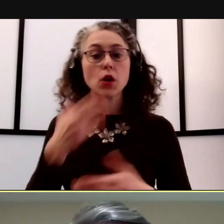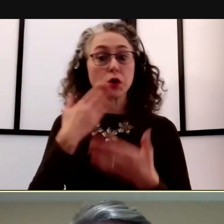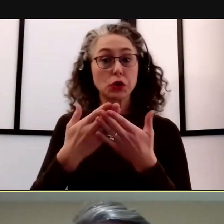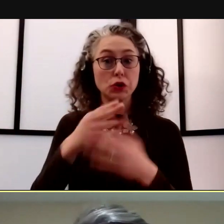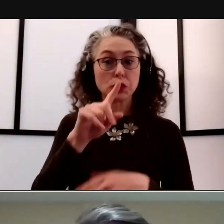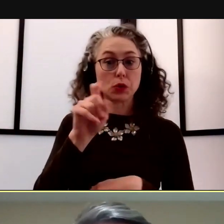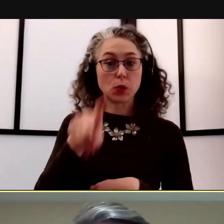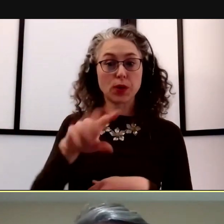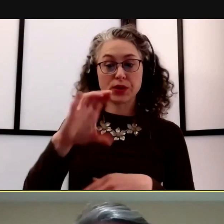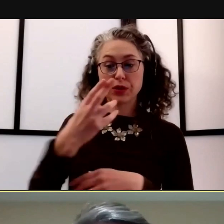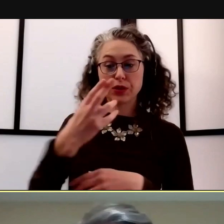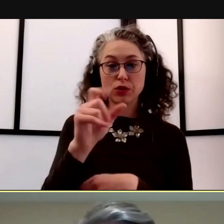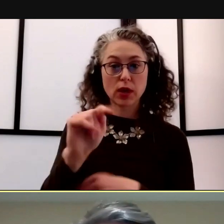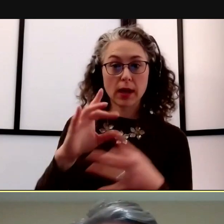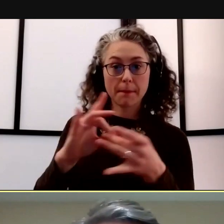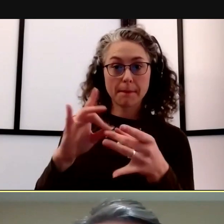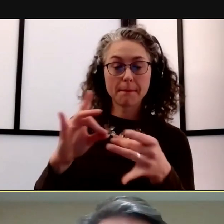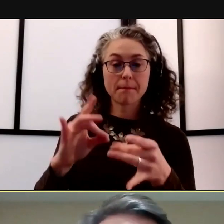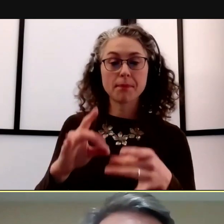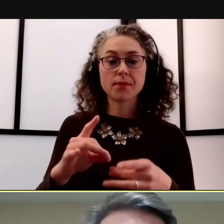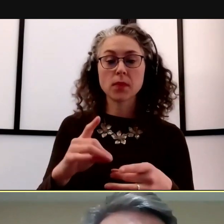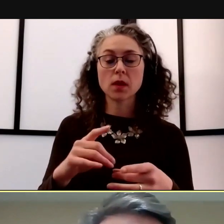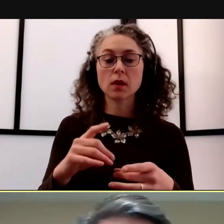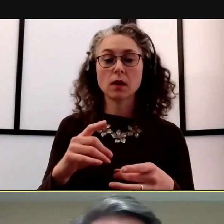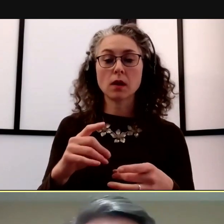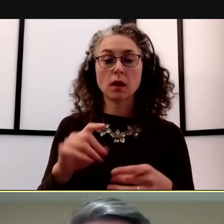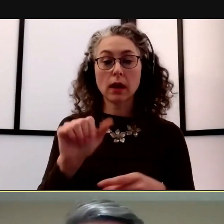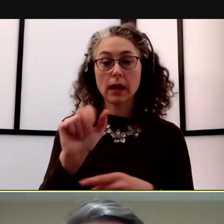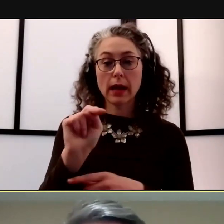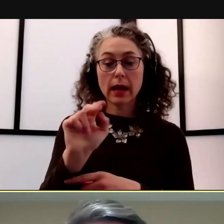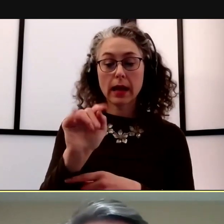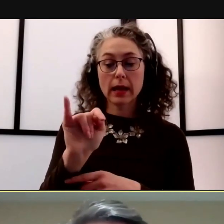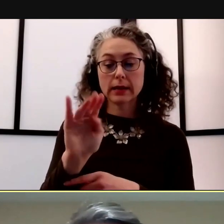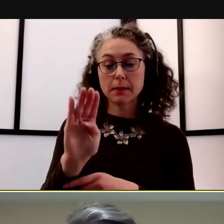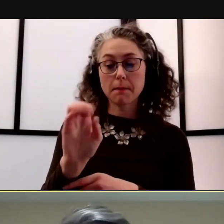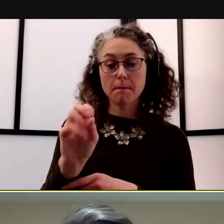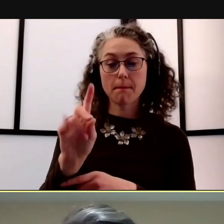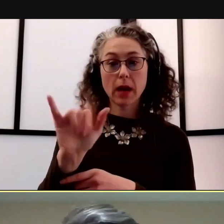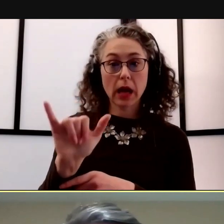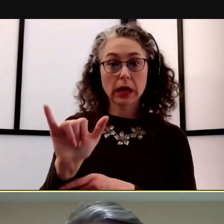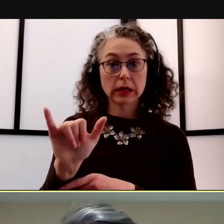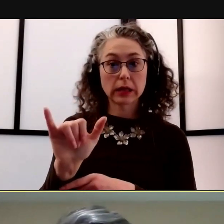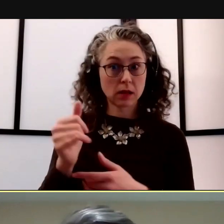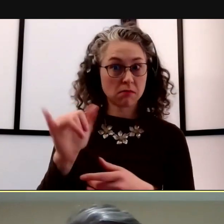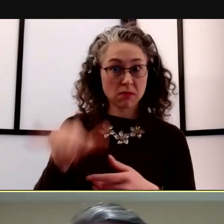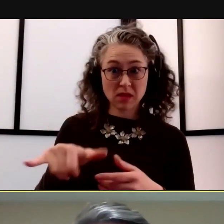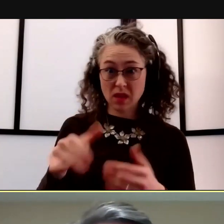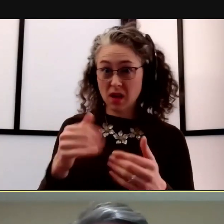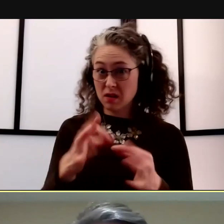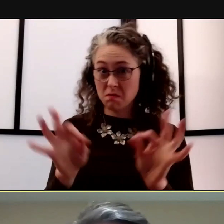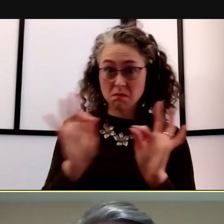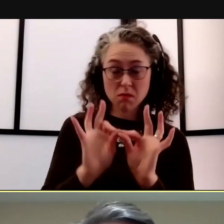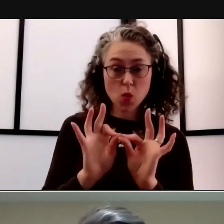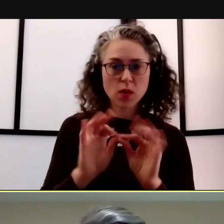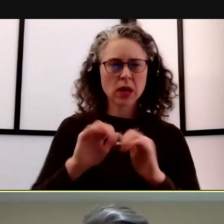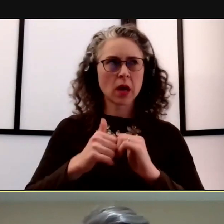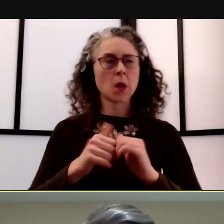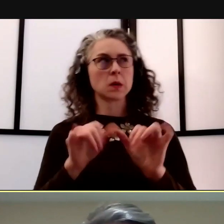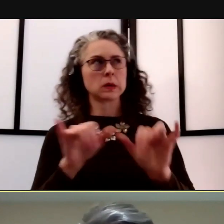about whether or not antibody status would matter. And we have to try and think about how our systems will keep track of what we're calling immunity